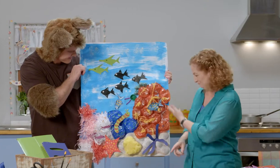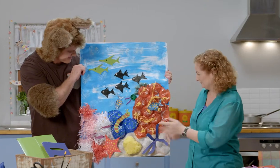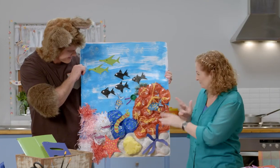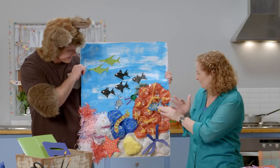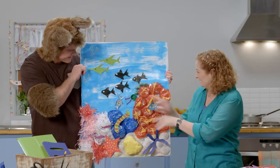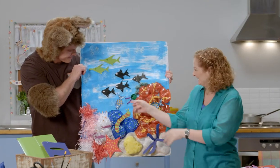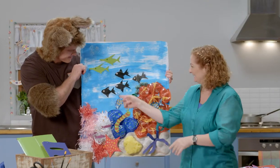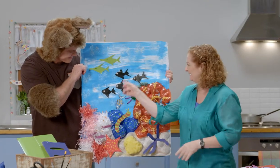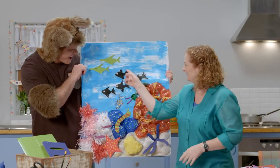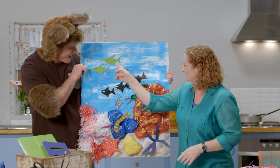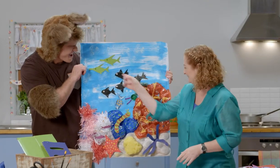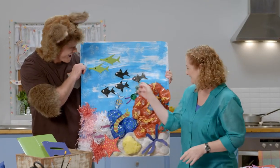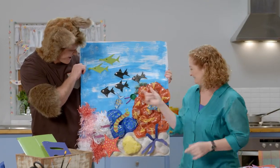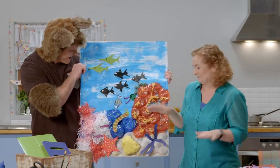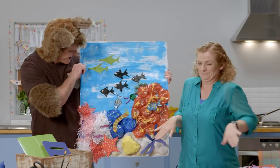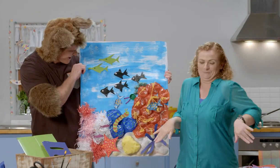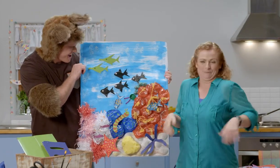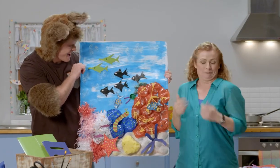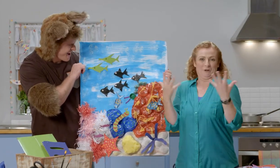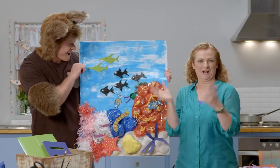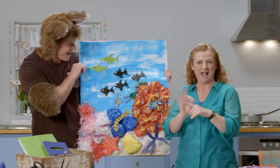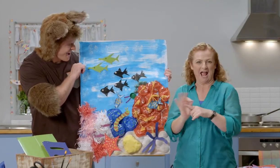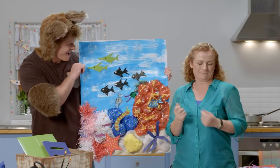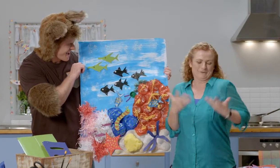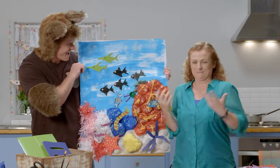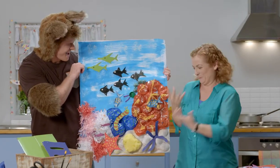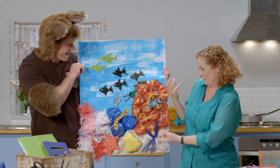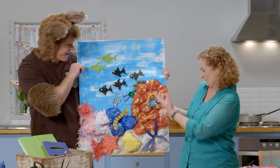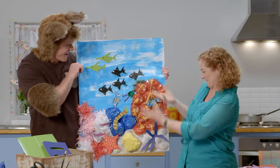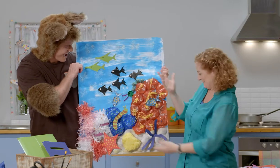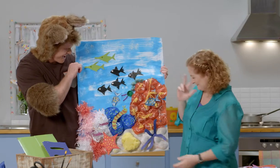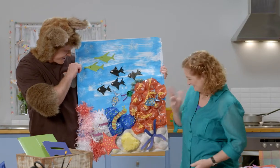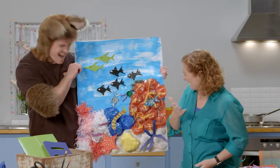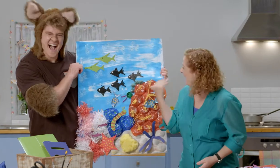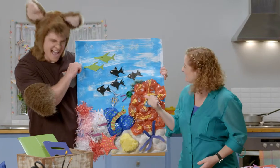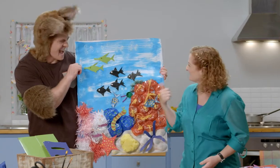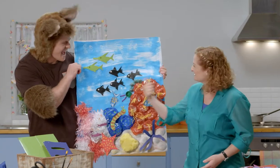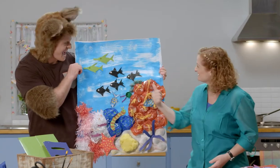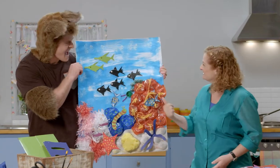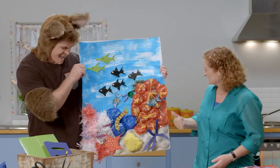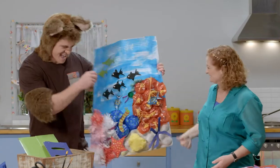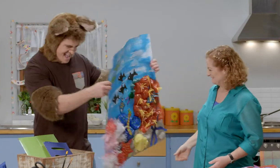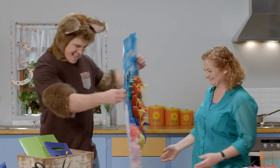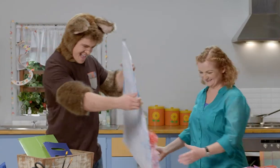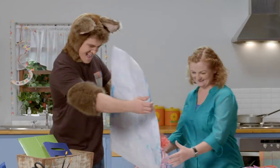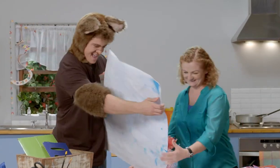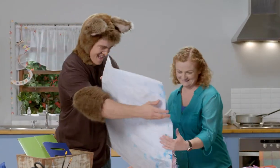and the fish swimming through the ocean. Look at all the bright colours we’ve got; it looks lovely.